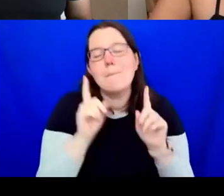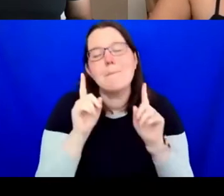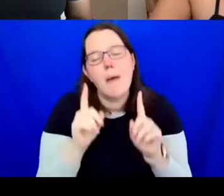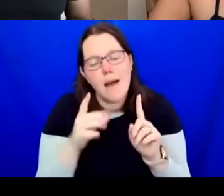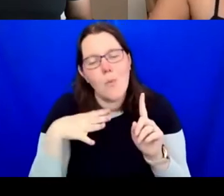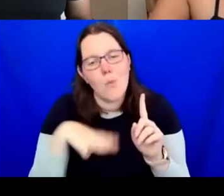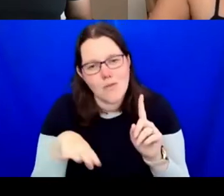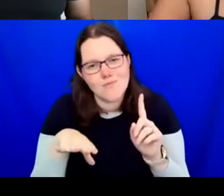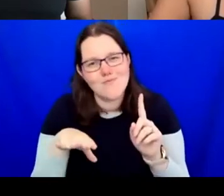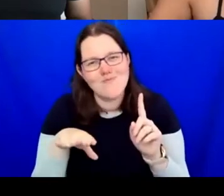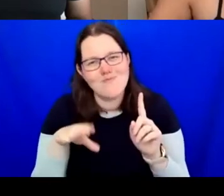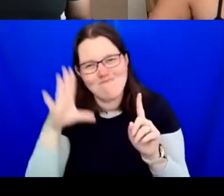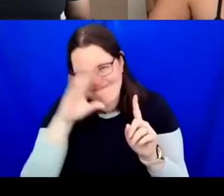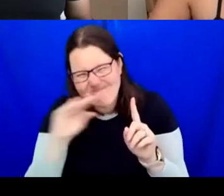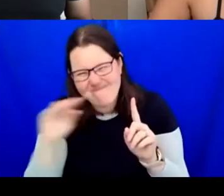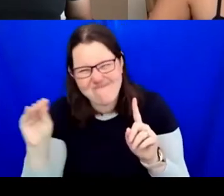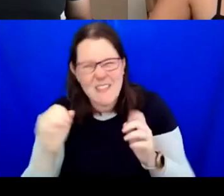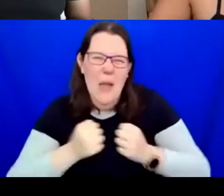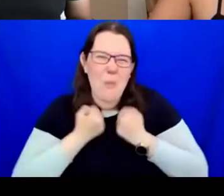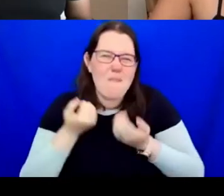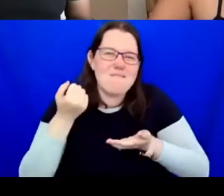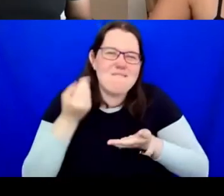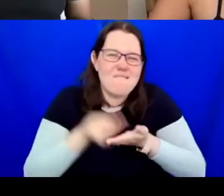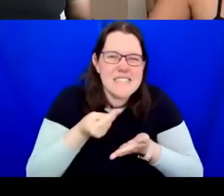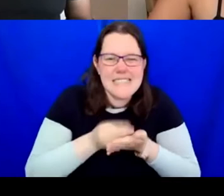we're able to do this because of our funding and you're right, Deb, when you say there's